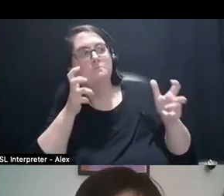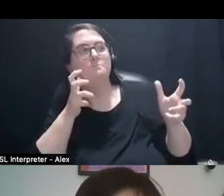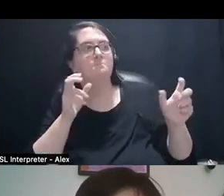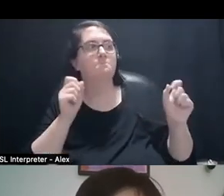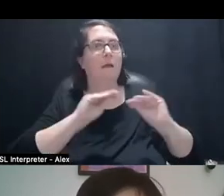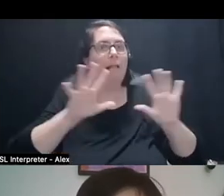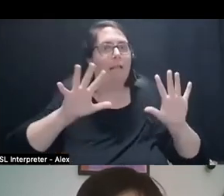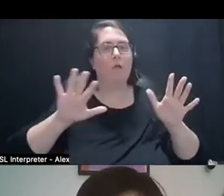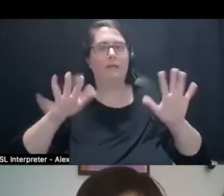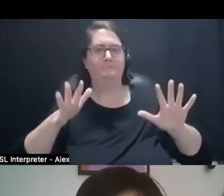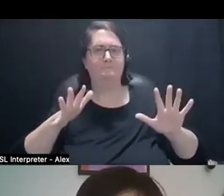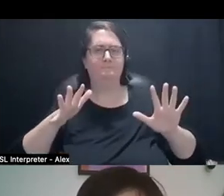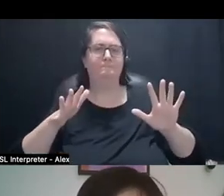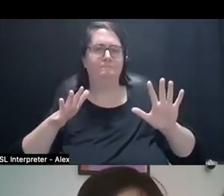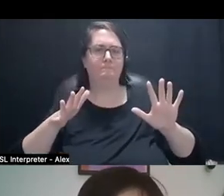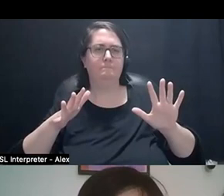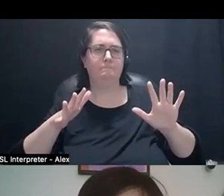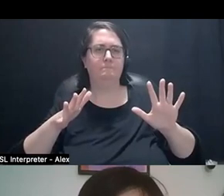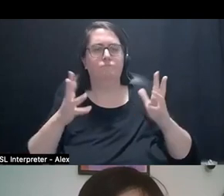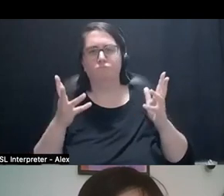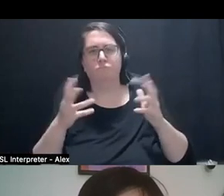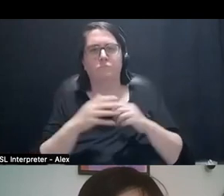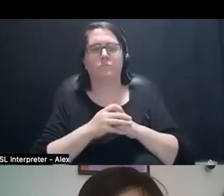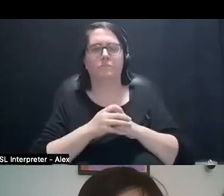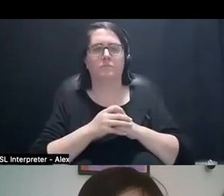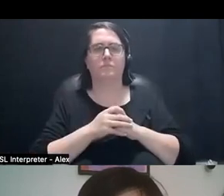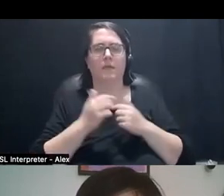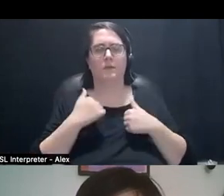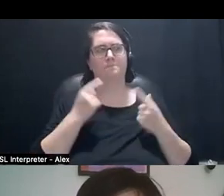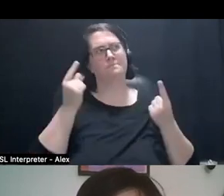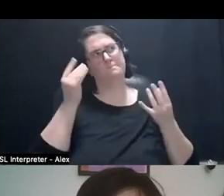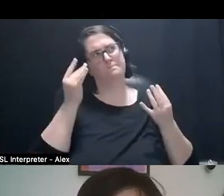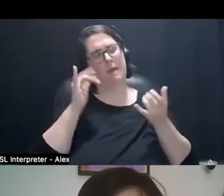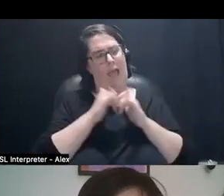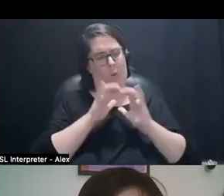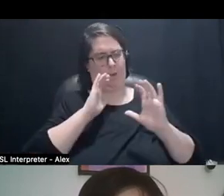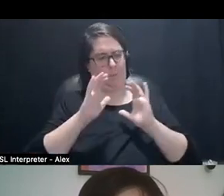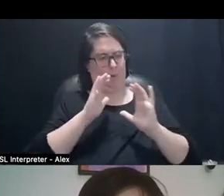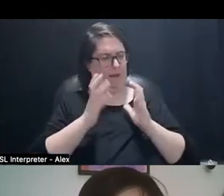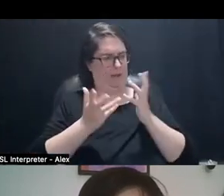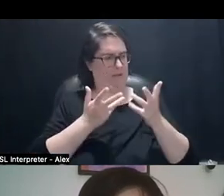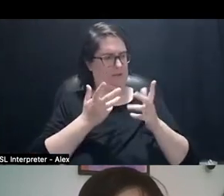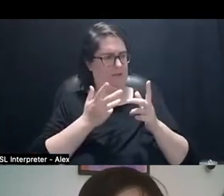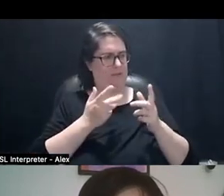you know. And so I was thinking about the other ways in which we communicate. Thinking really about our bodies